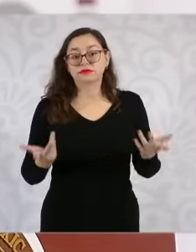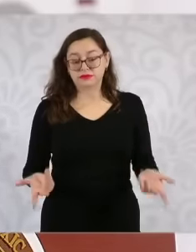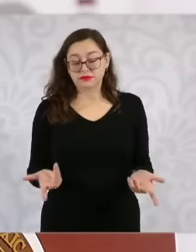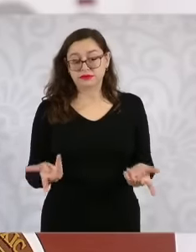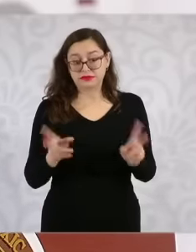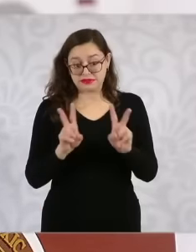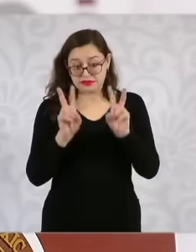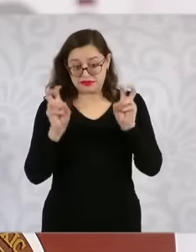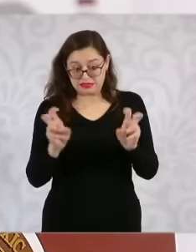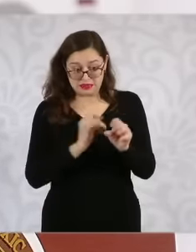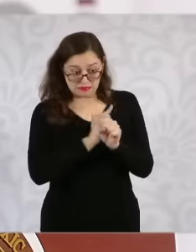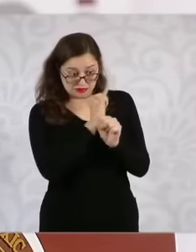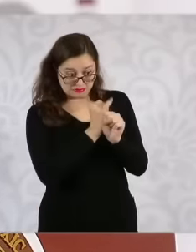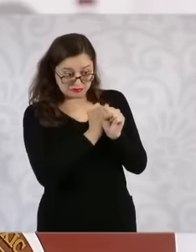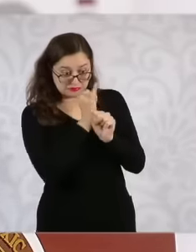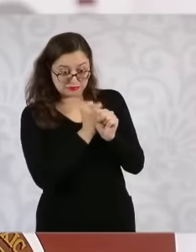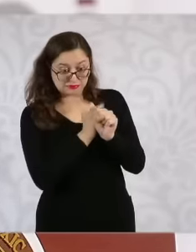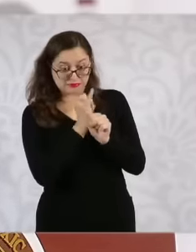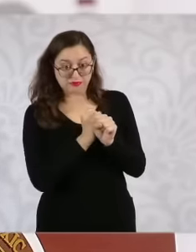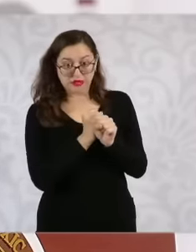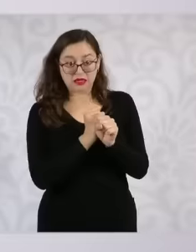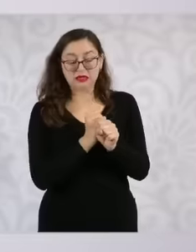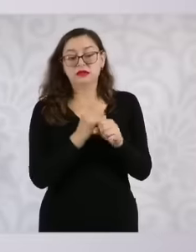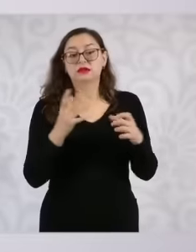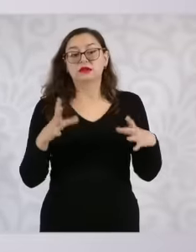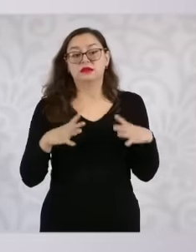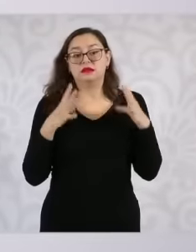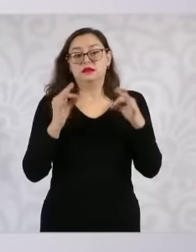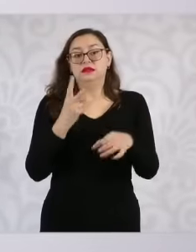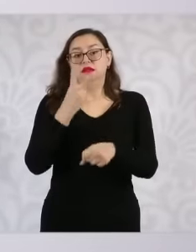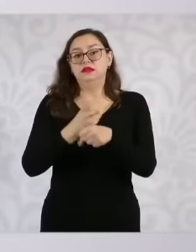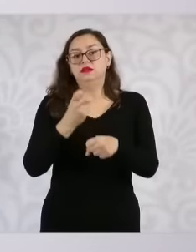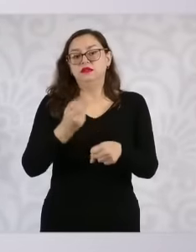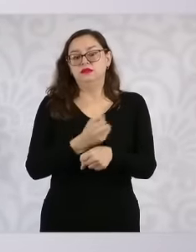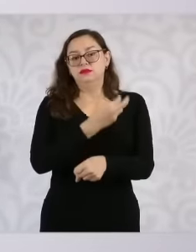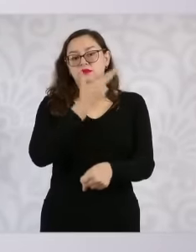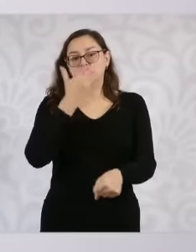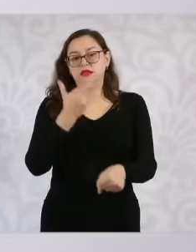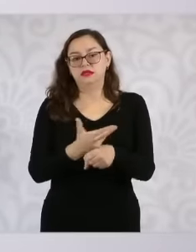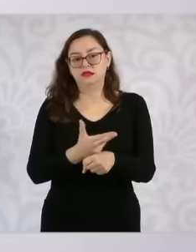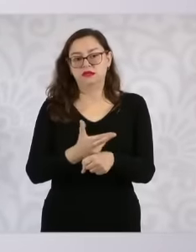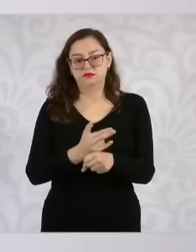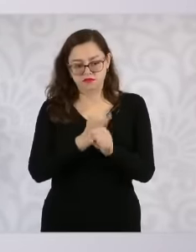the undersecretary of intelligence and police investigation will be created within